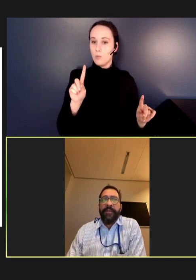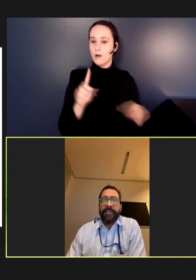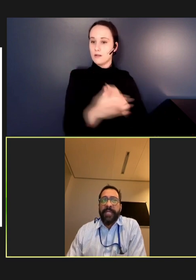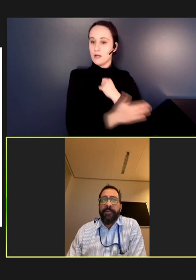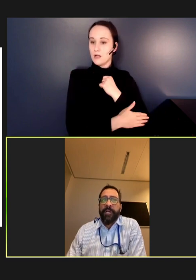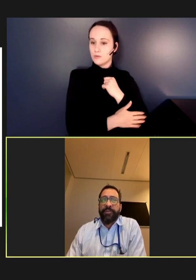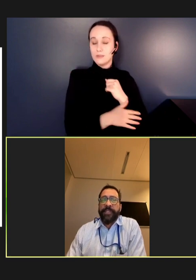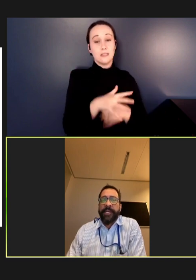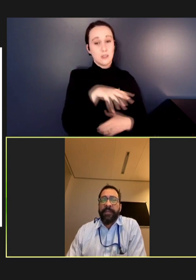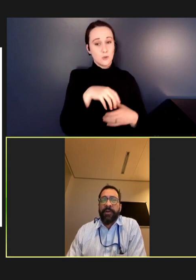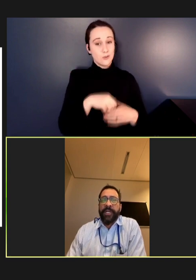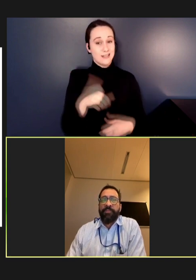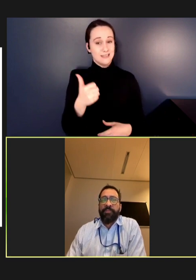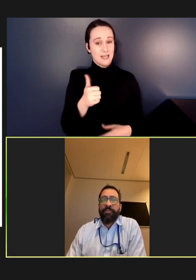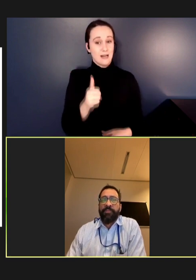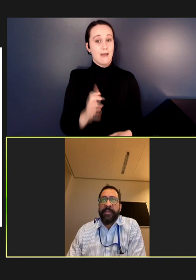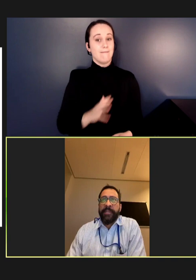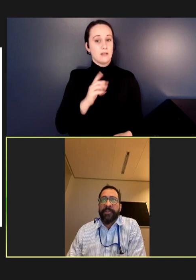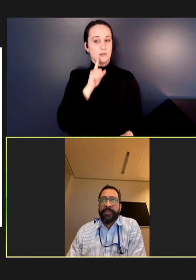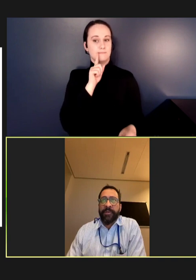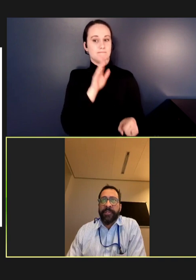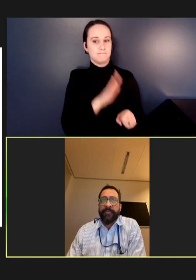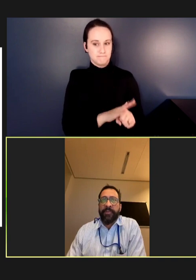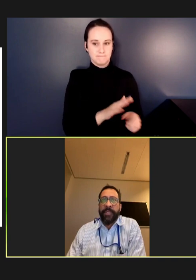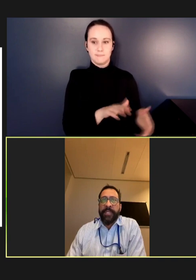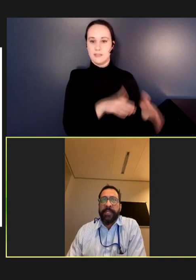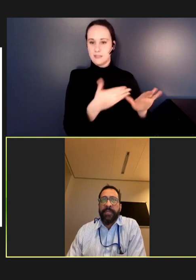of the same countries that had large outbreaks in the resurgence of 2018,